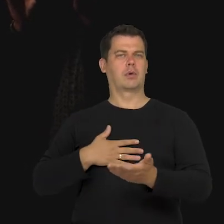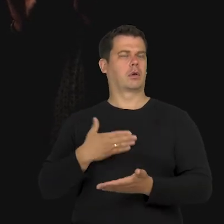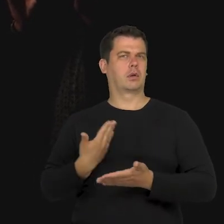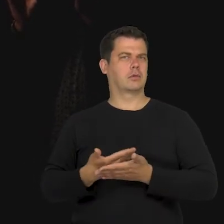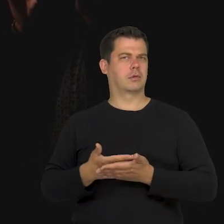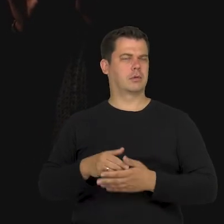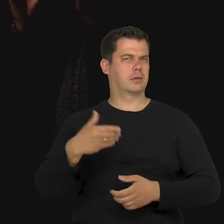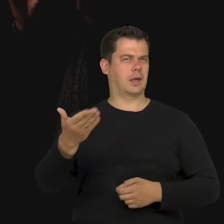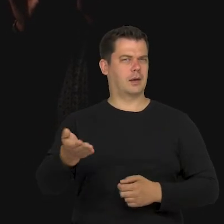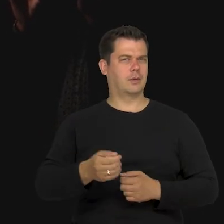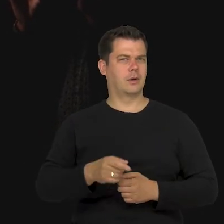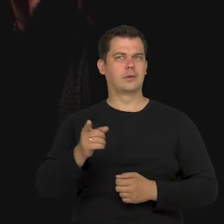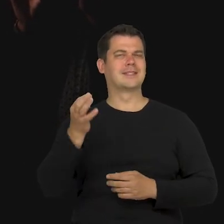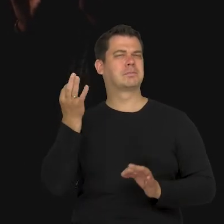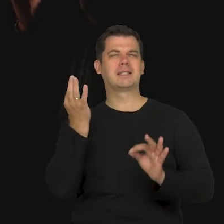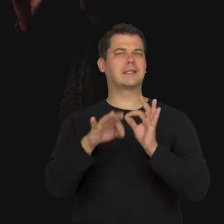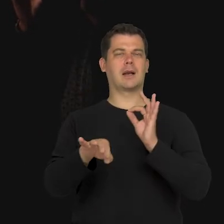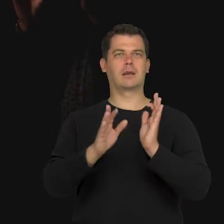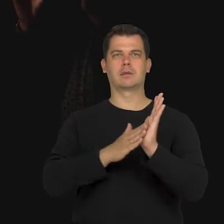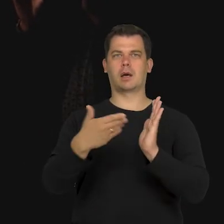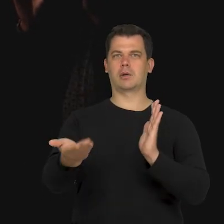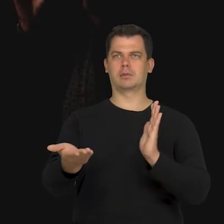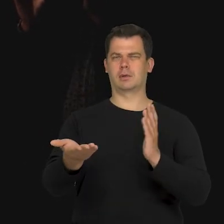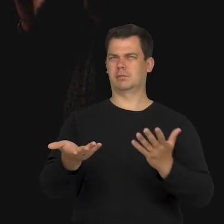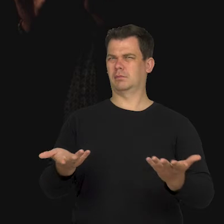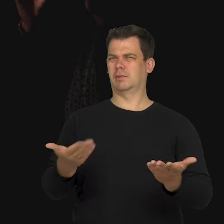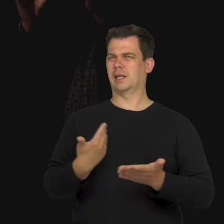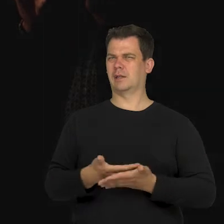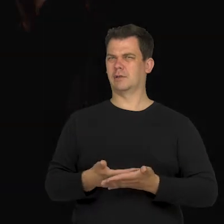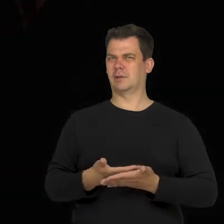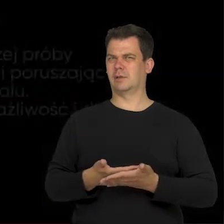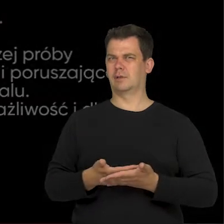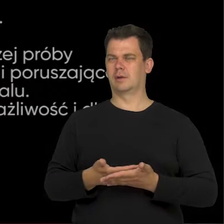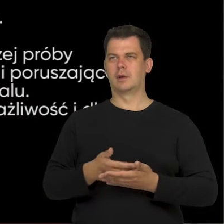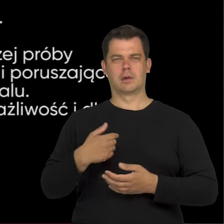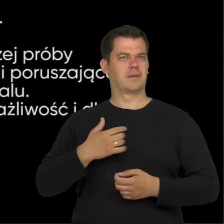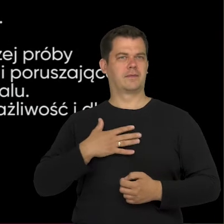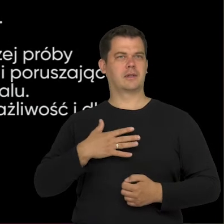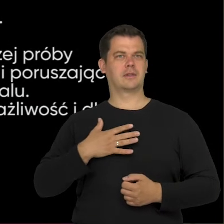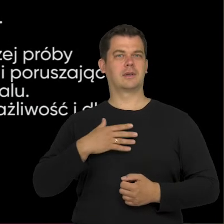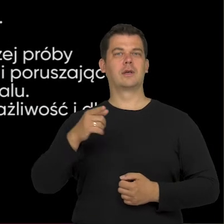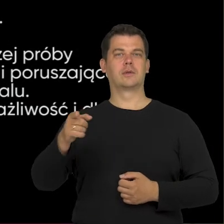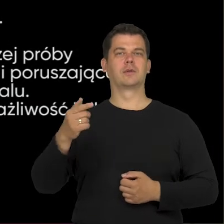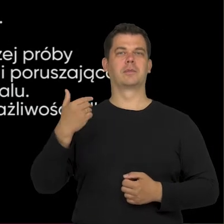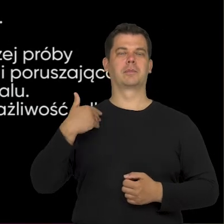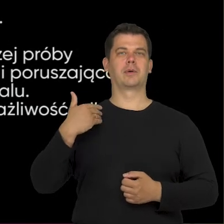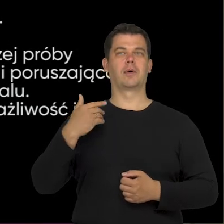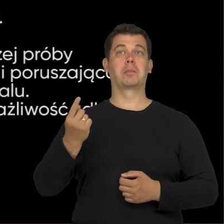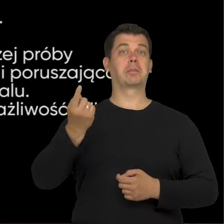Why a special award?" Again, I feel that disability is pushed into the foreground.